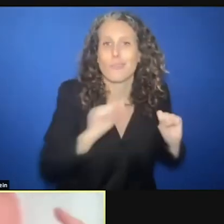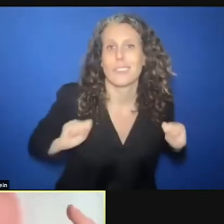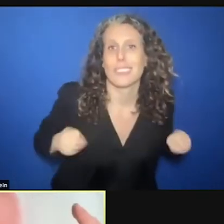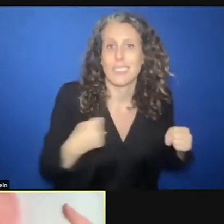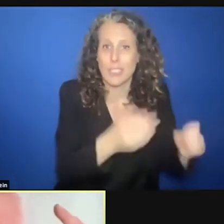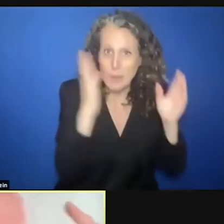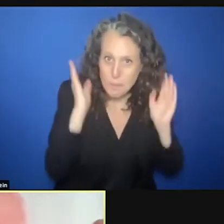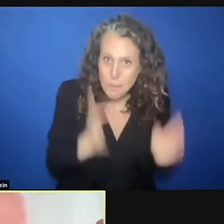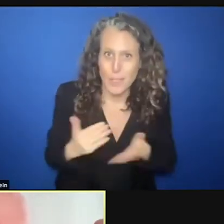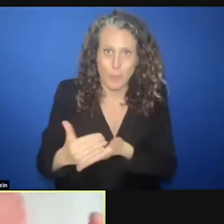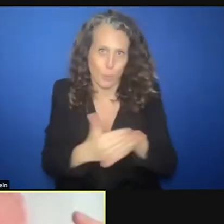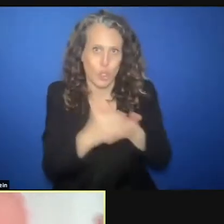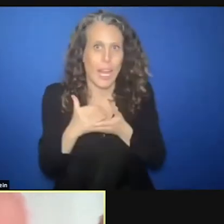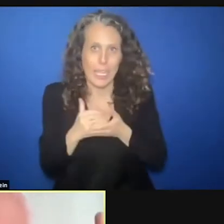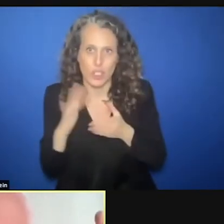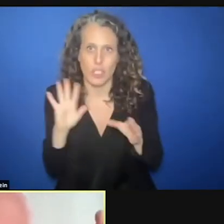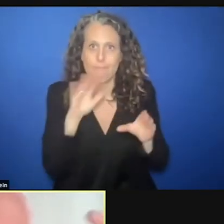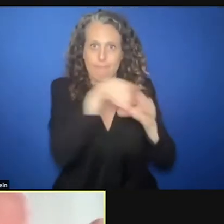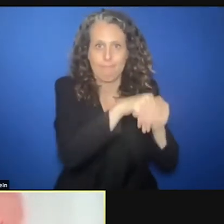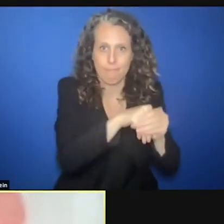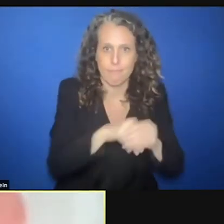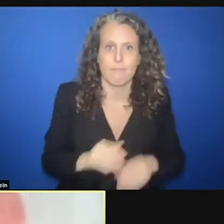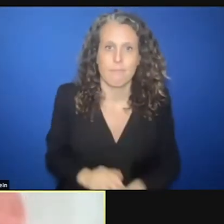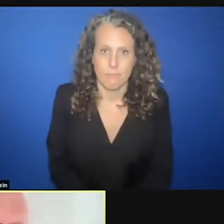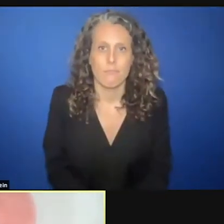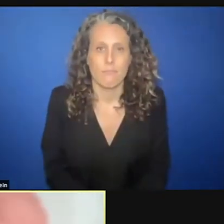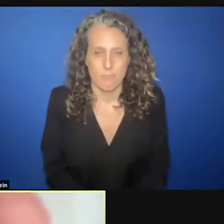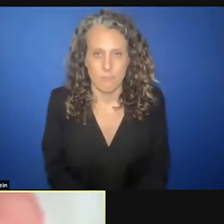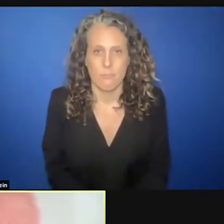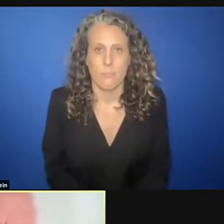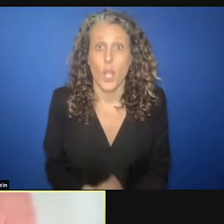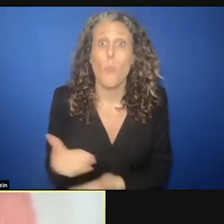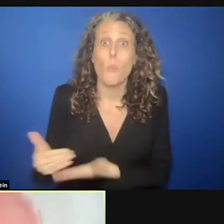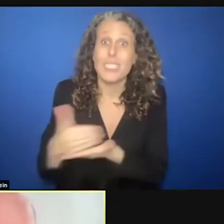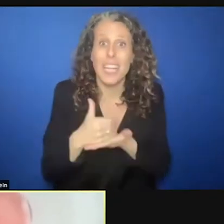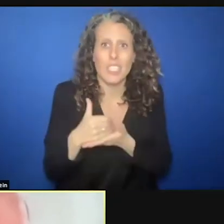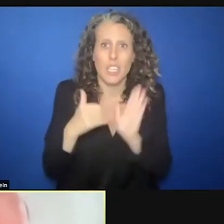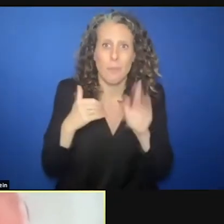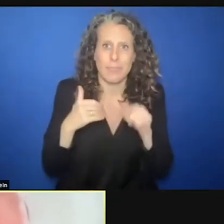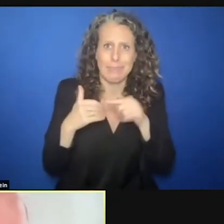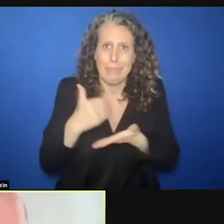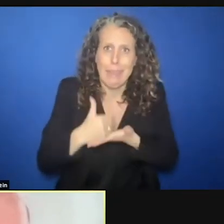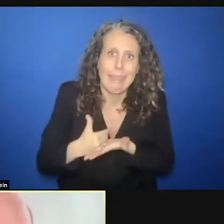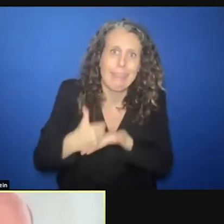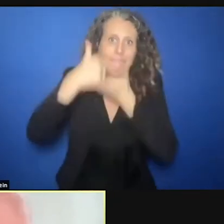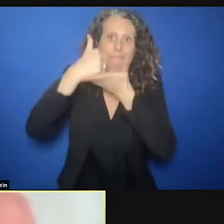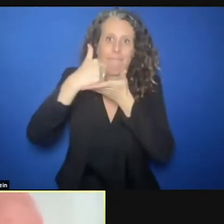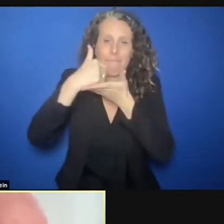think, we have to live protection. And this is advocacy work. Of course Chris,